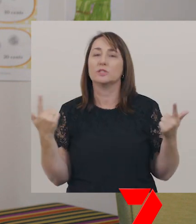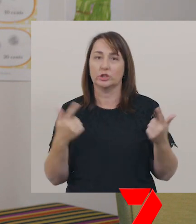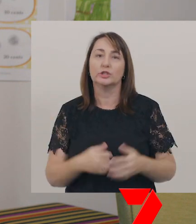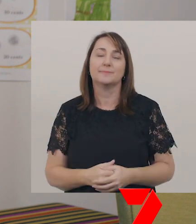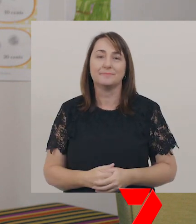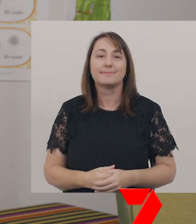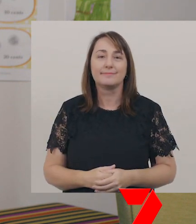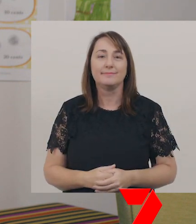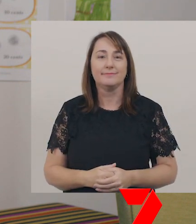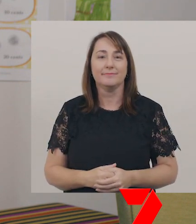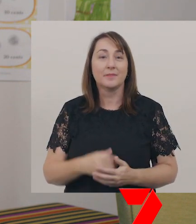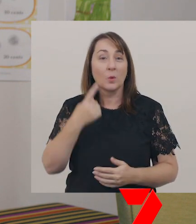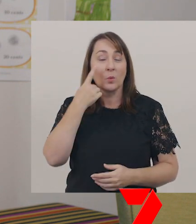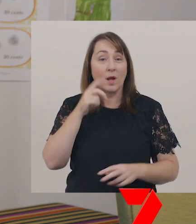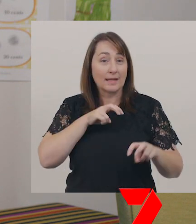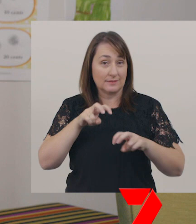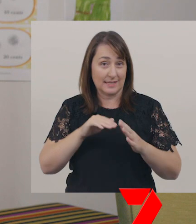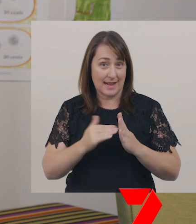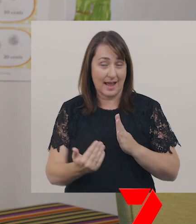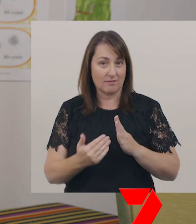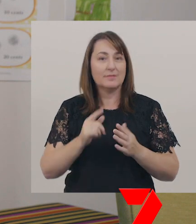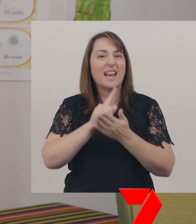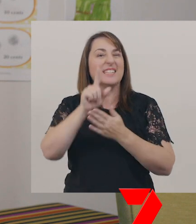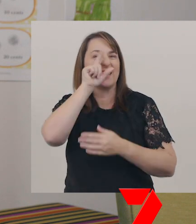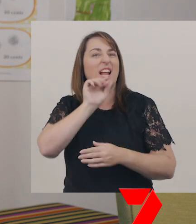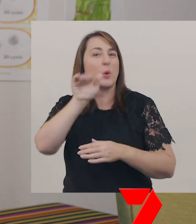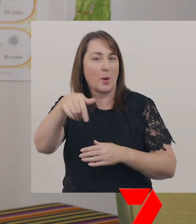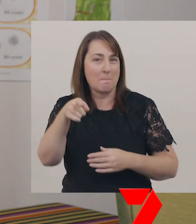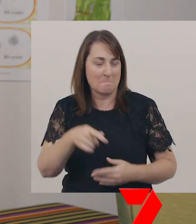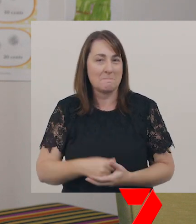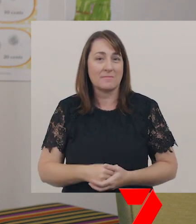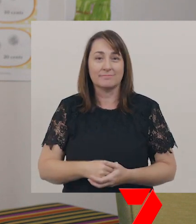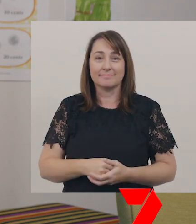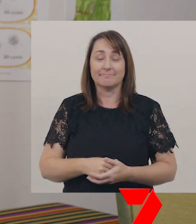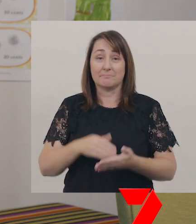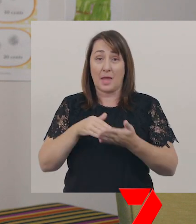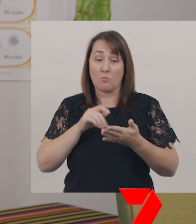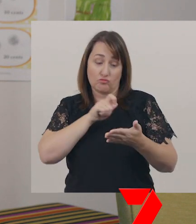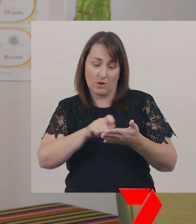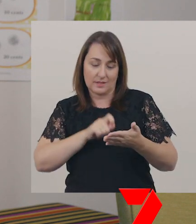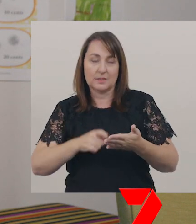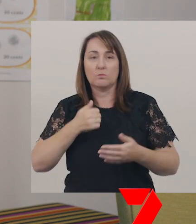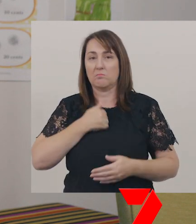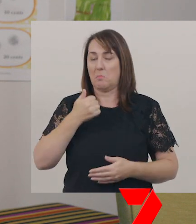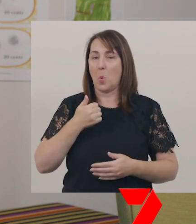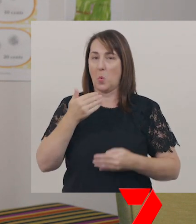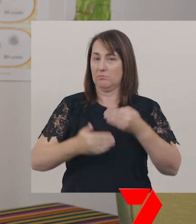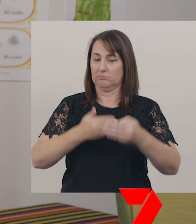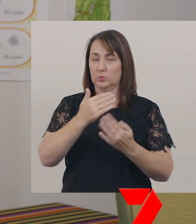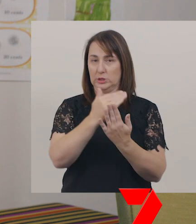Let’s look at an activity that you can do later, to help you write your own procedure.